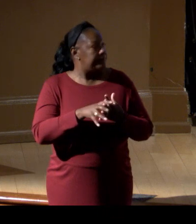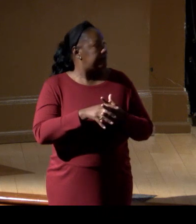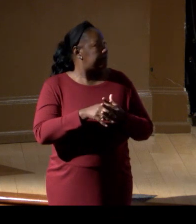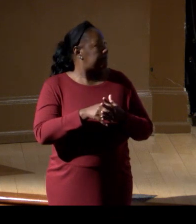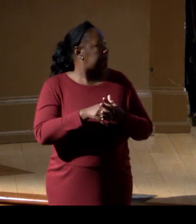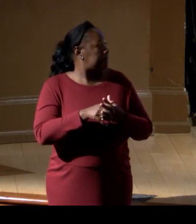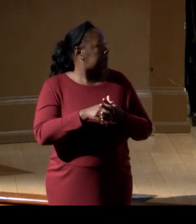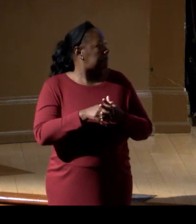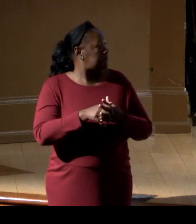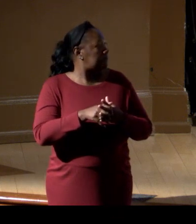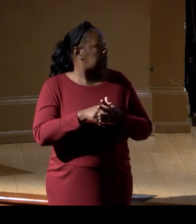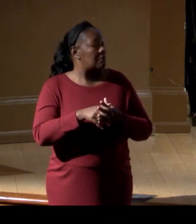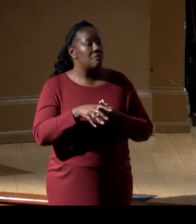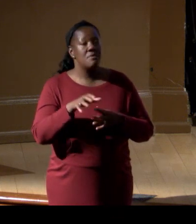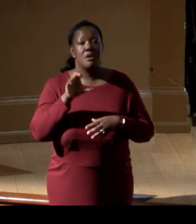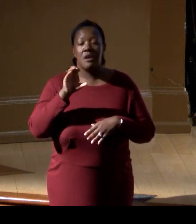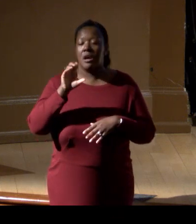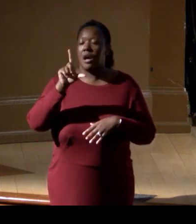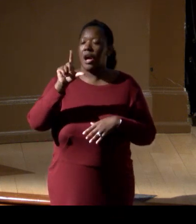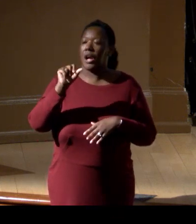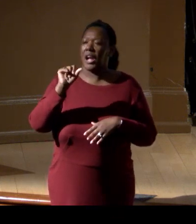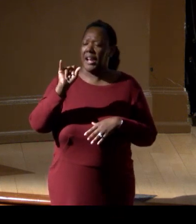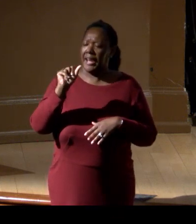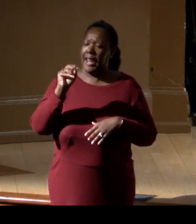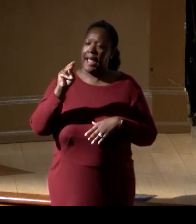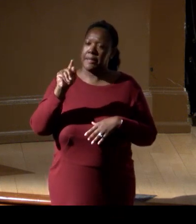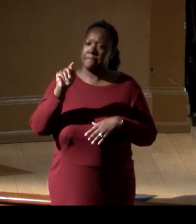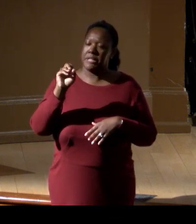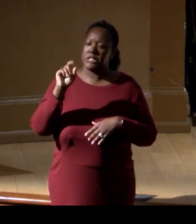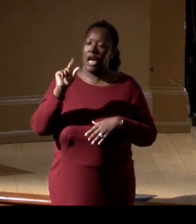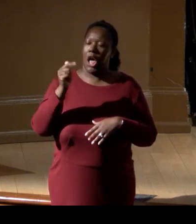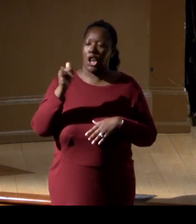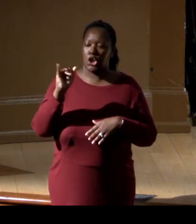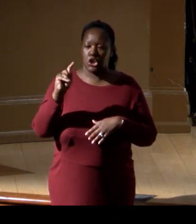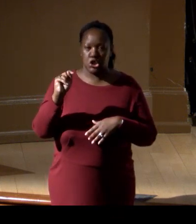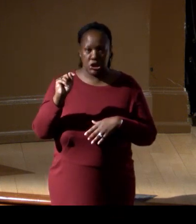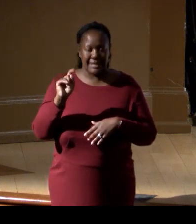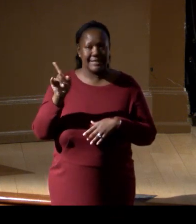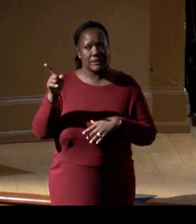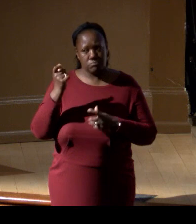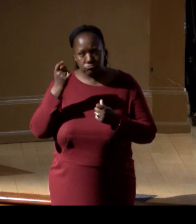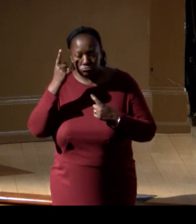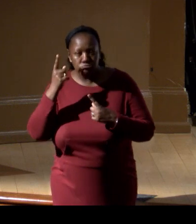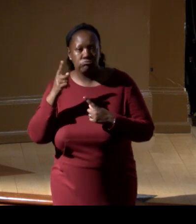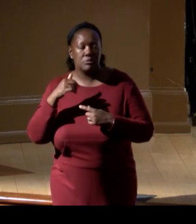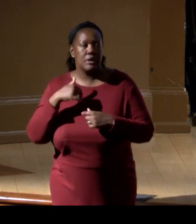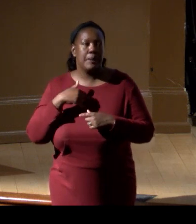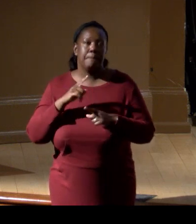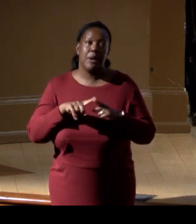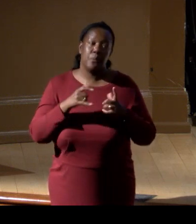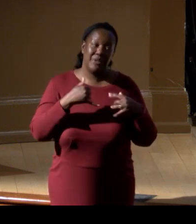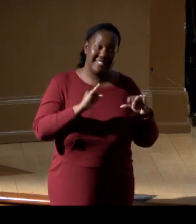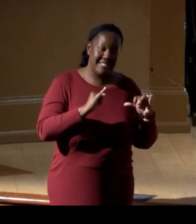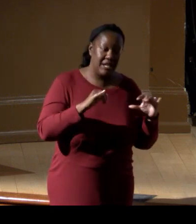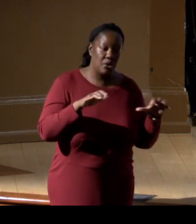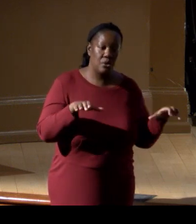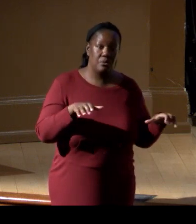The climatologists have shown us some techniques there, but we still, in terms of living things that move around